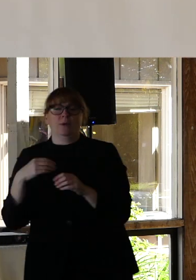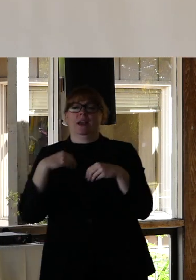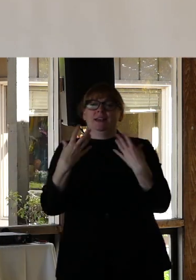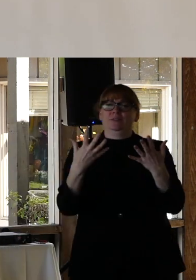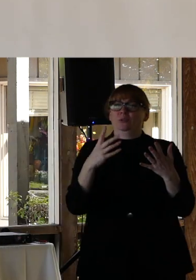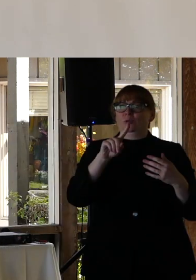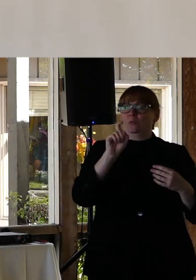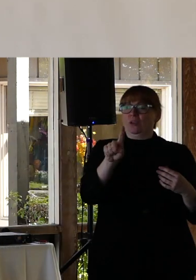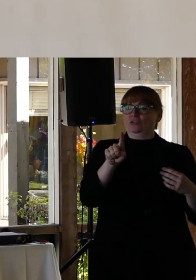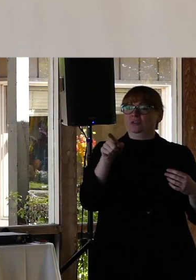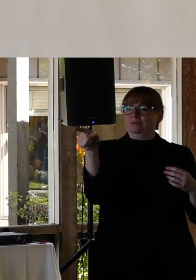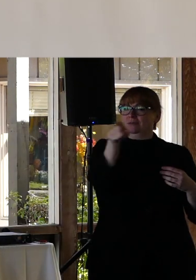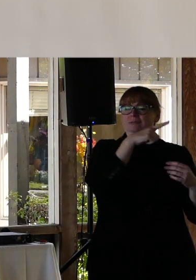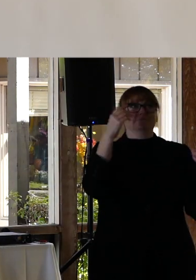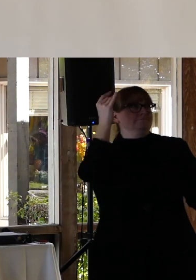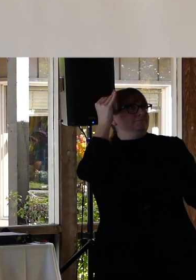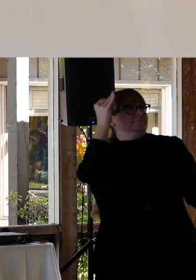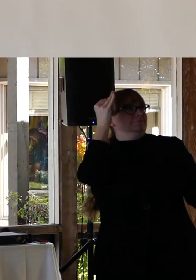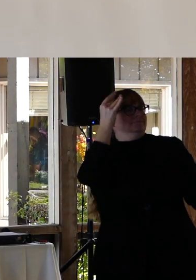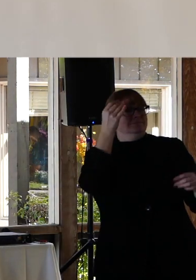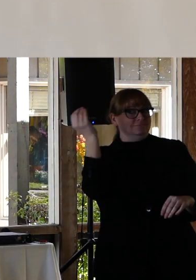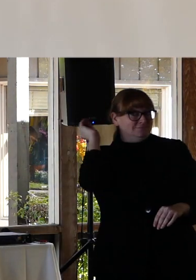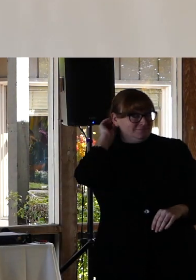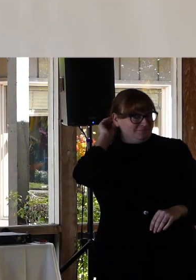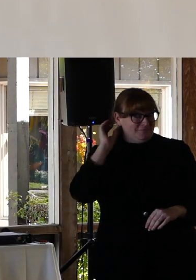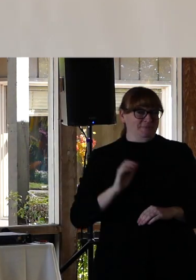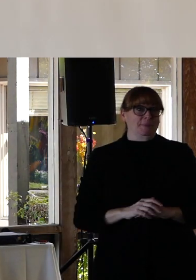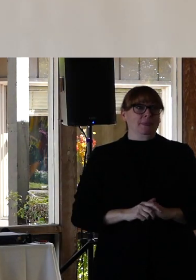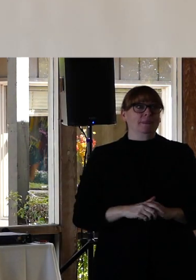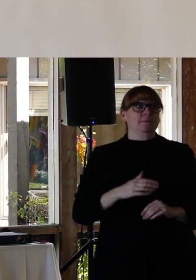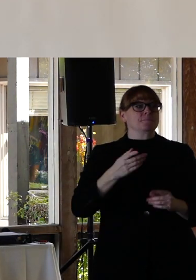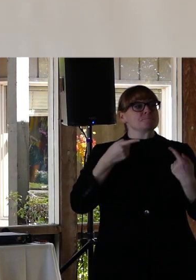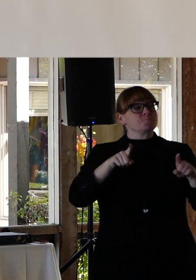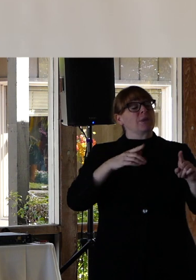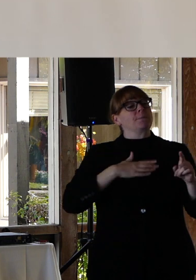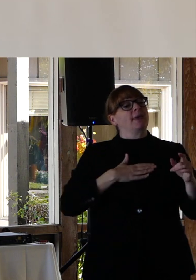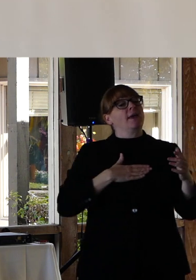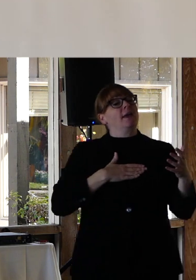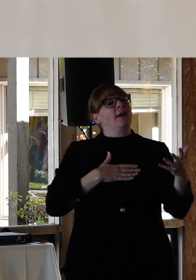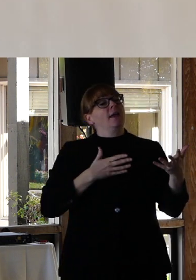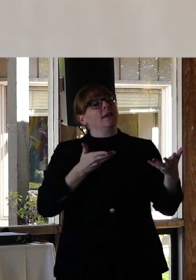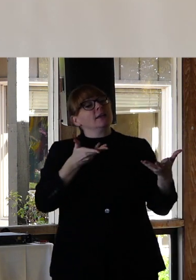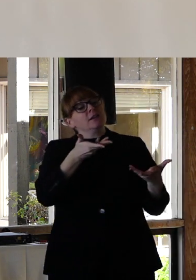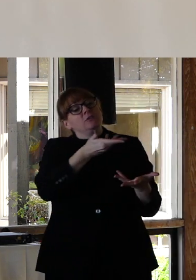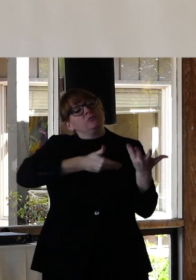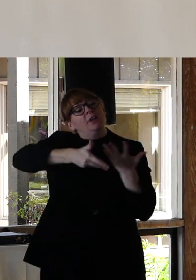back of your mind. In my interactions with others especially those who are